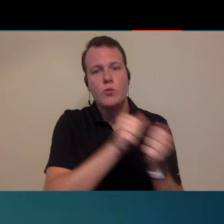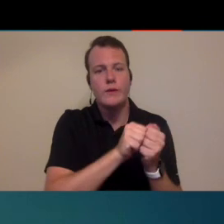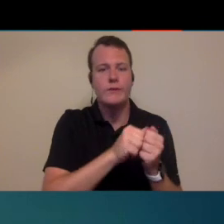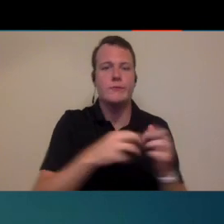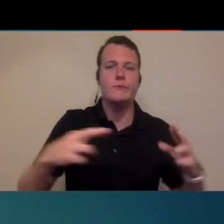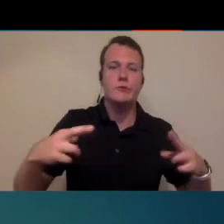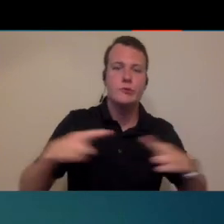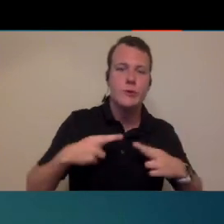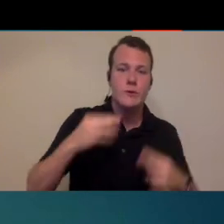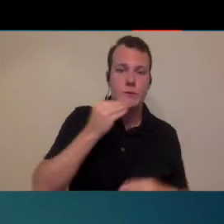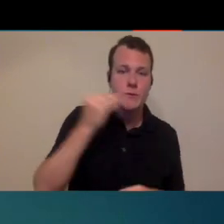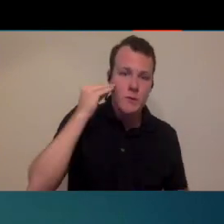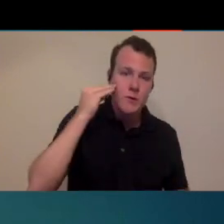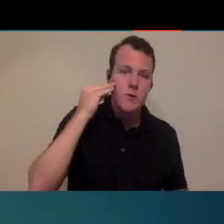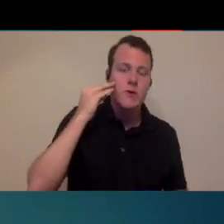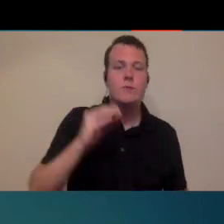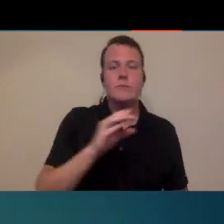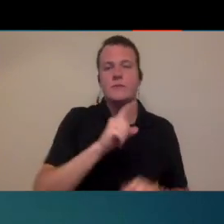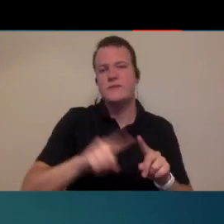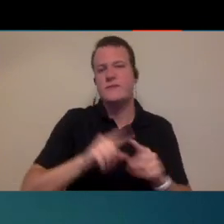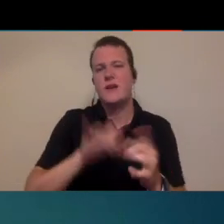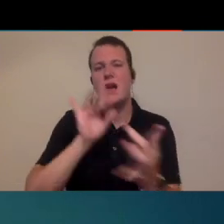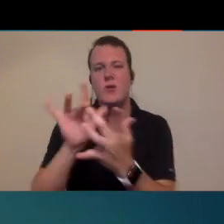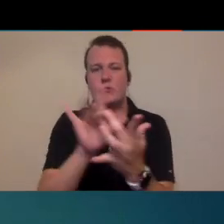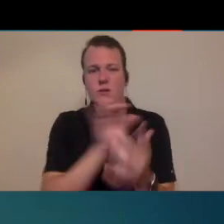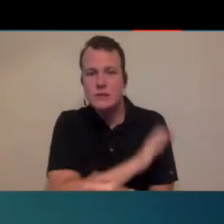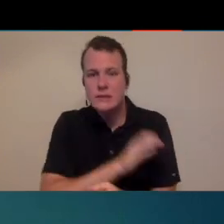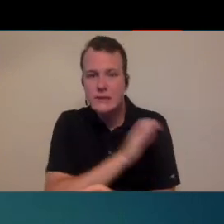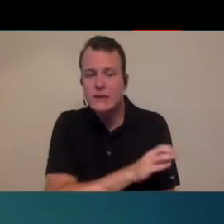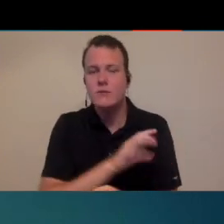facilities retirement homes things of that nature and all of those things